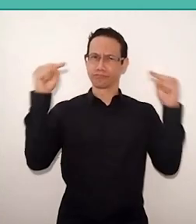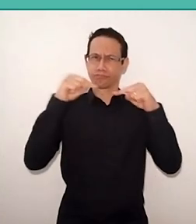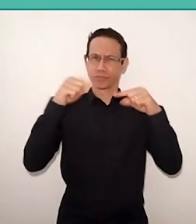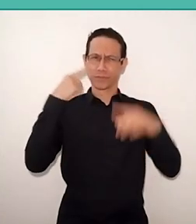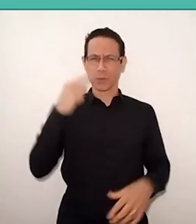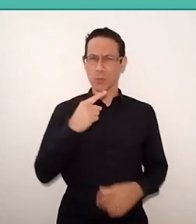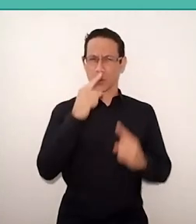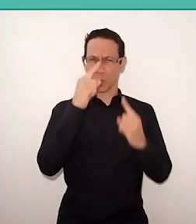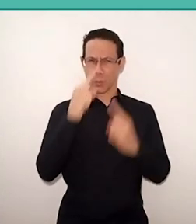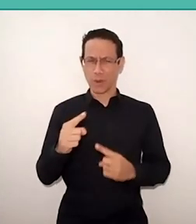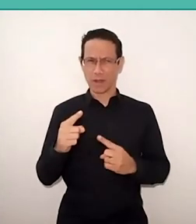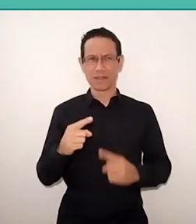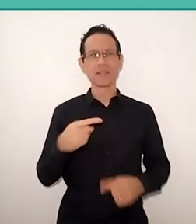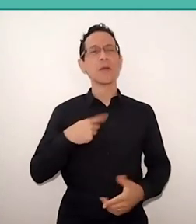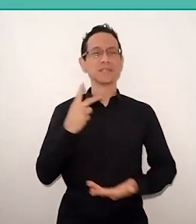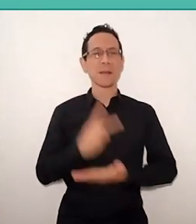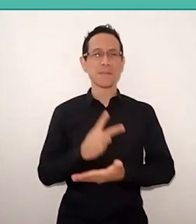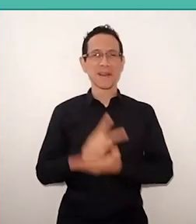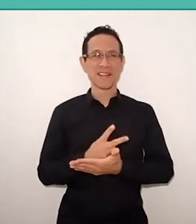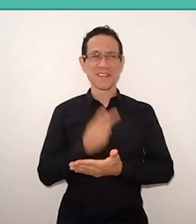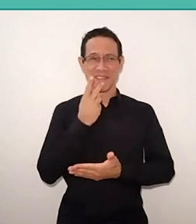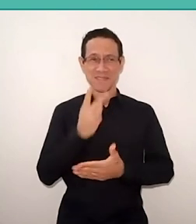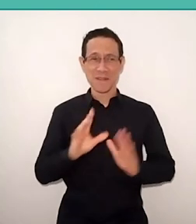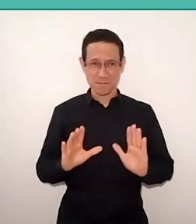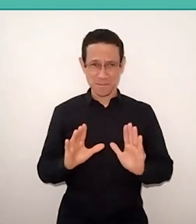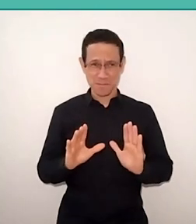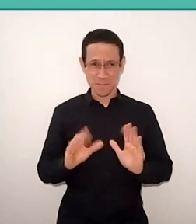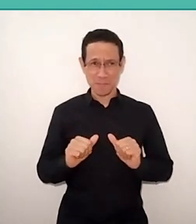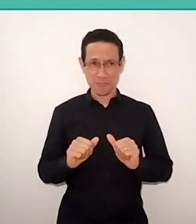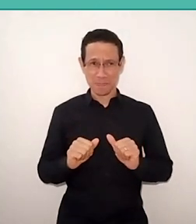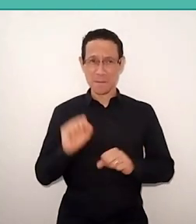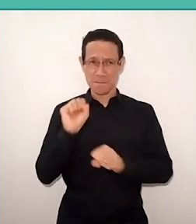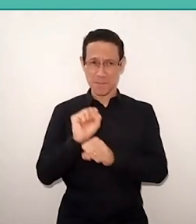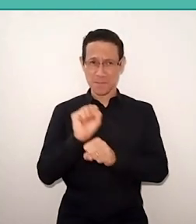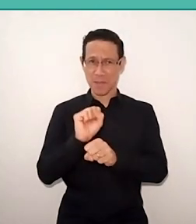and I always said with Faundez: “For a little while, Faundez, because, when I'm in Africa,